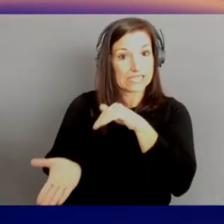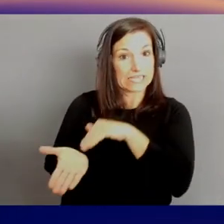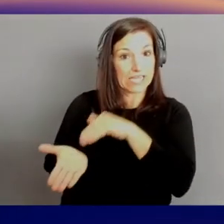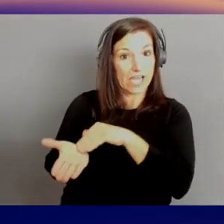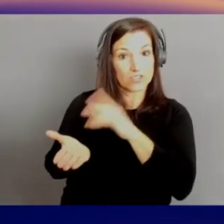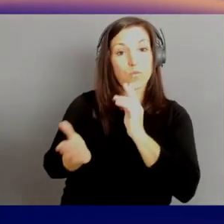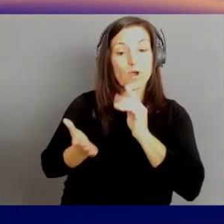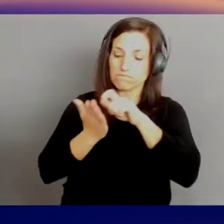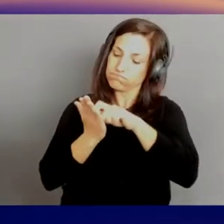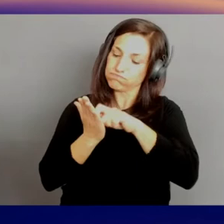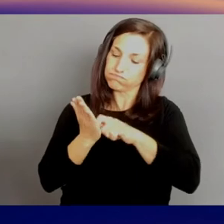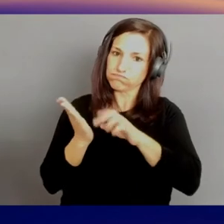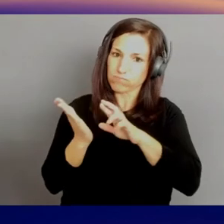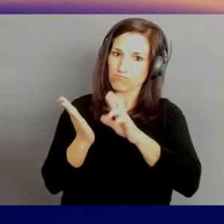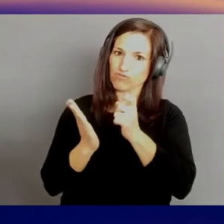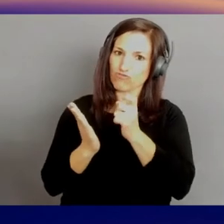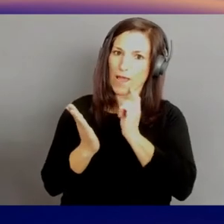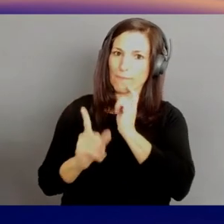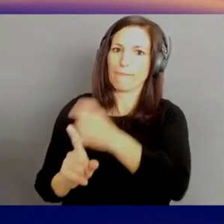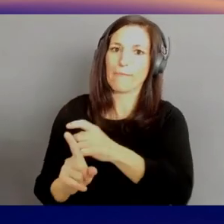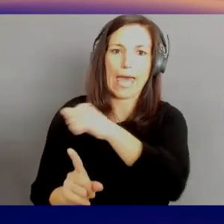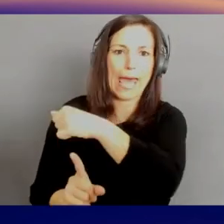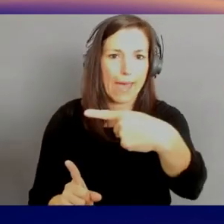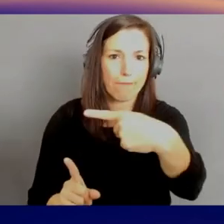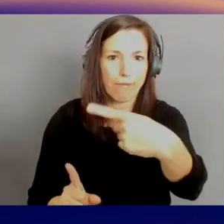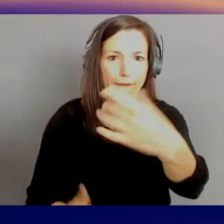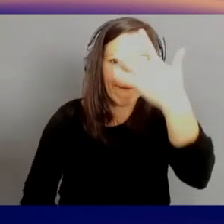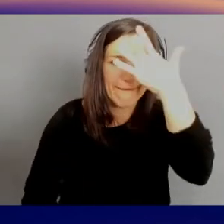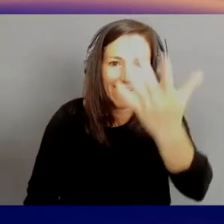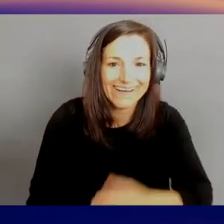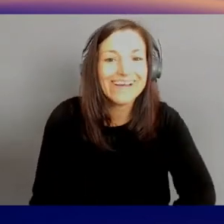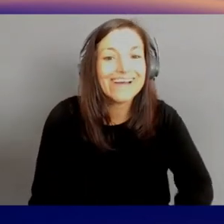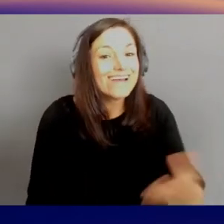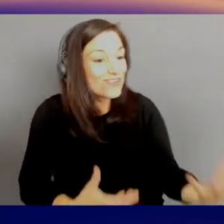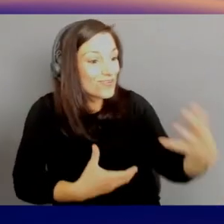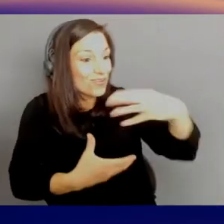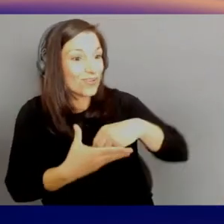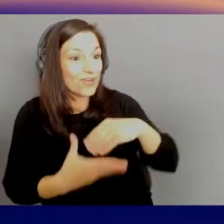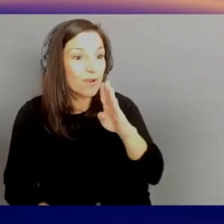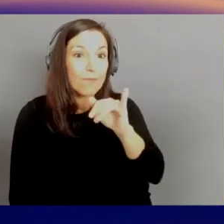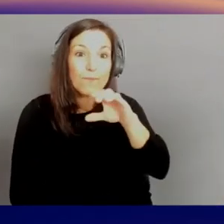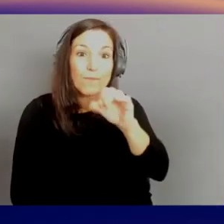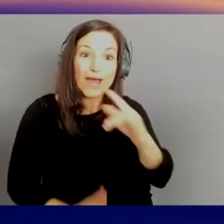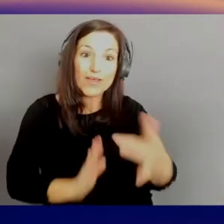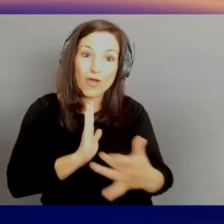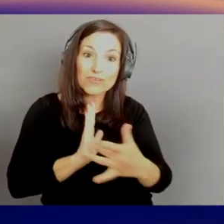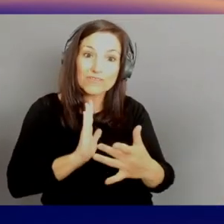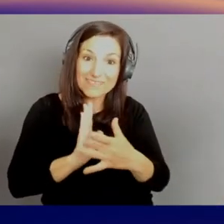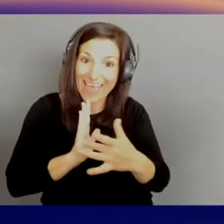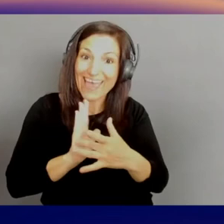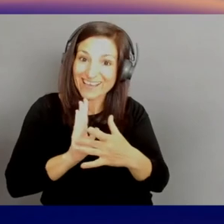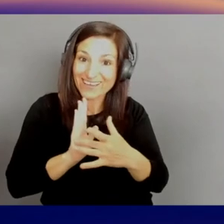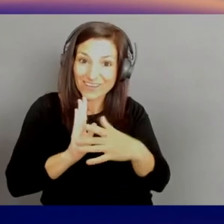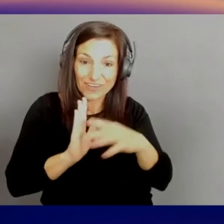And when you tie in biotech and genomics into that, [AM] Oh, yeah. You could actually get a customized healthcare plan